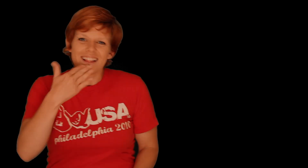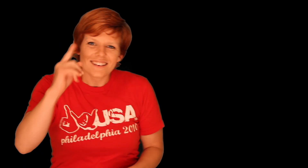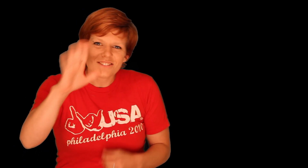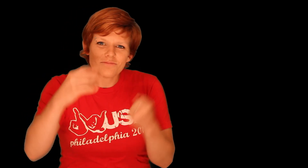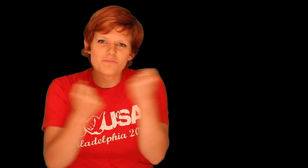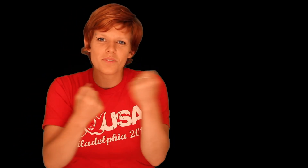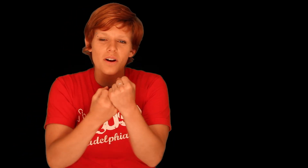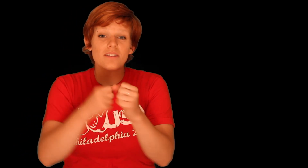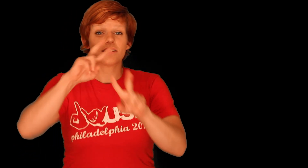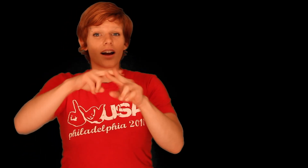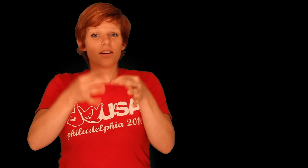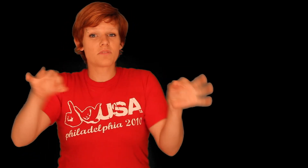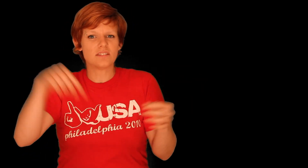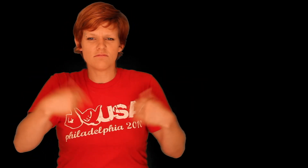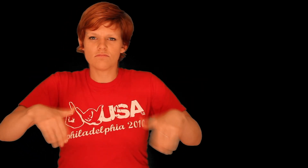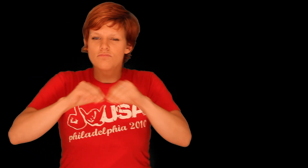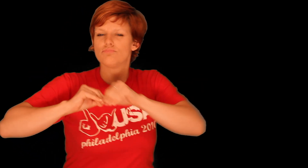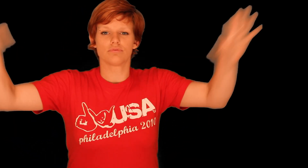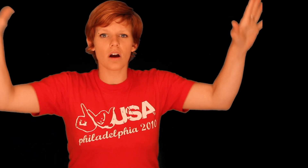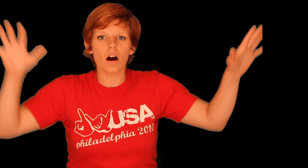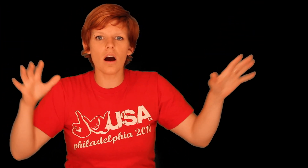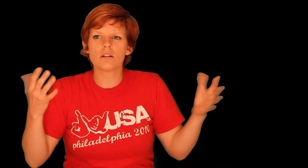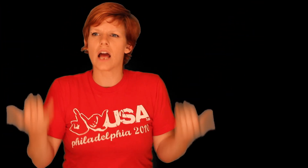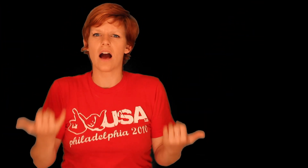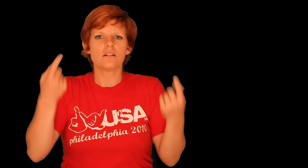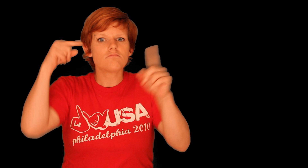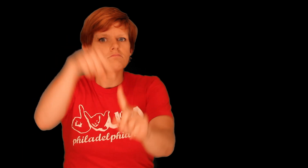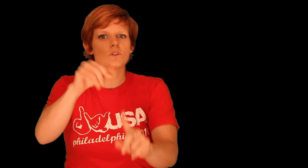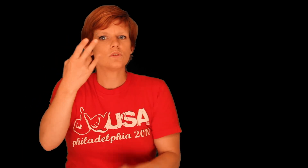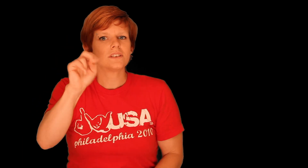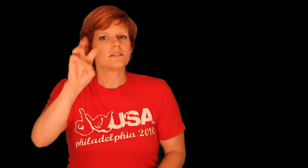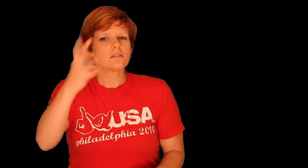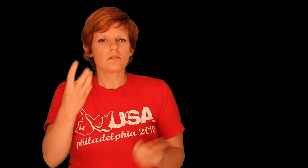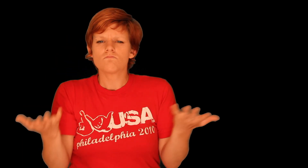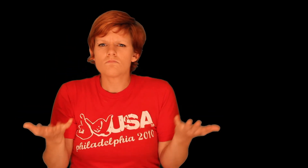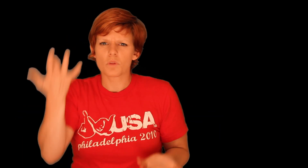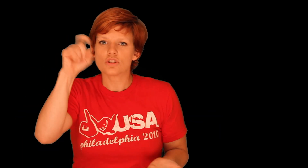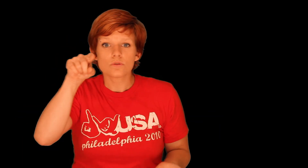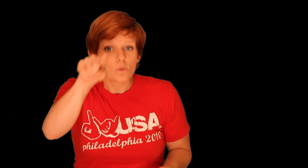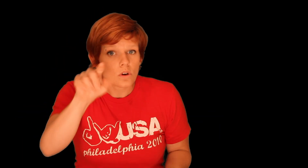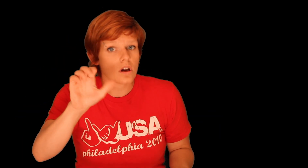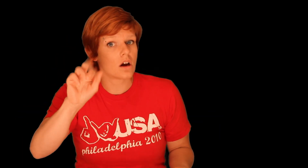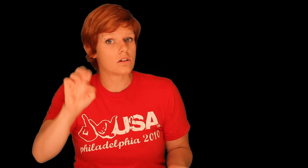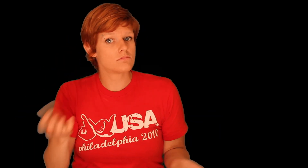Thank you for your support as #captionTHIS video went viral! Now, June 6th is coming up and why should you care?